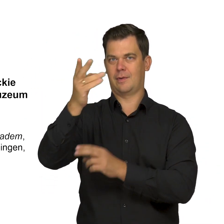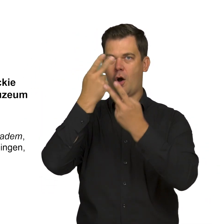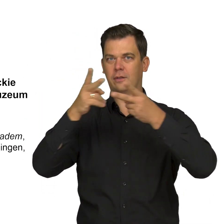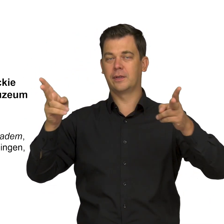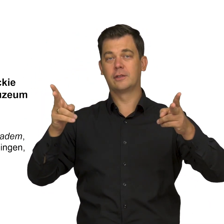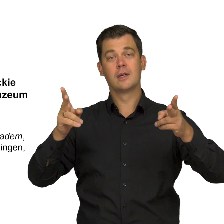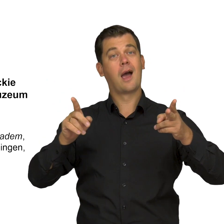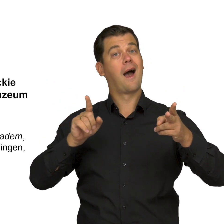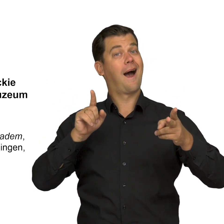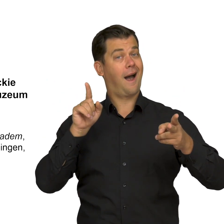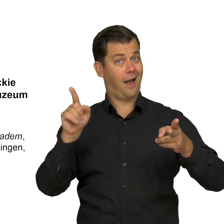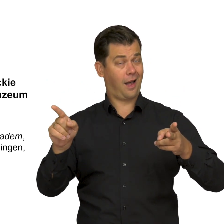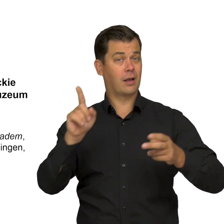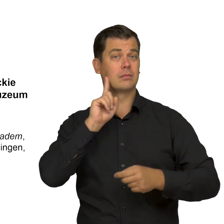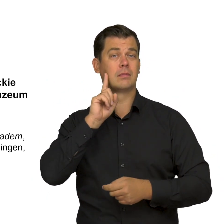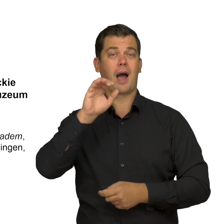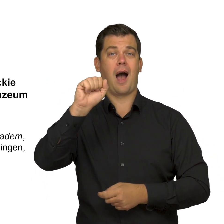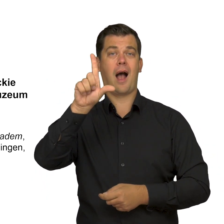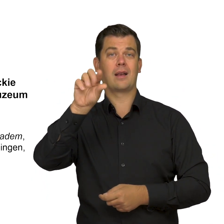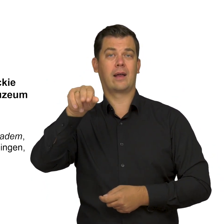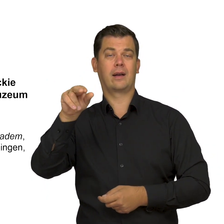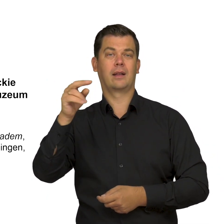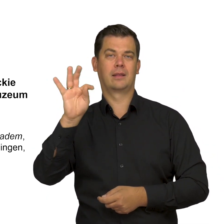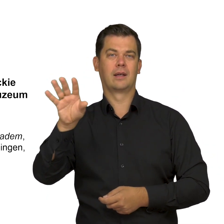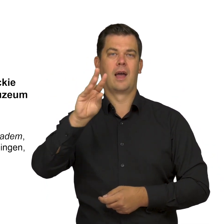contrary to our protagonist, Allaert van Everdingen,